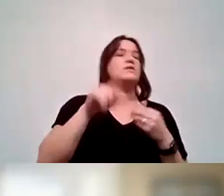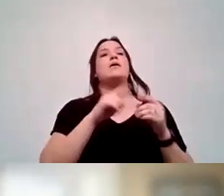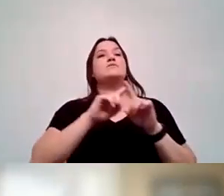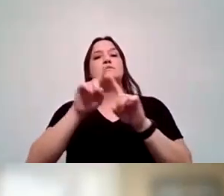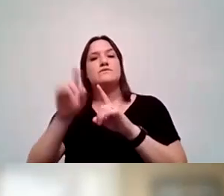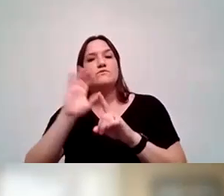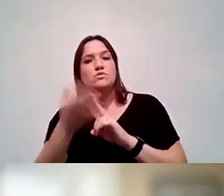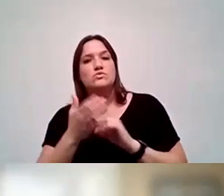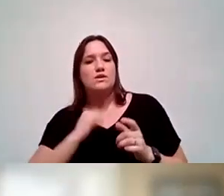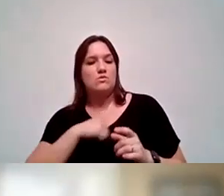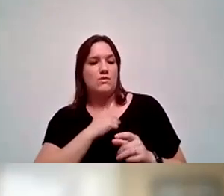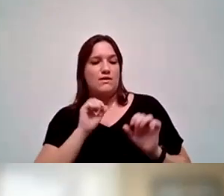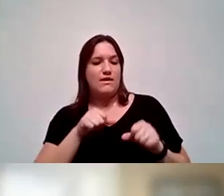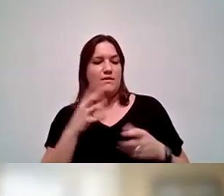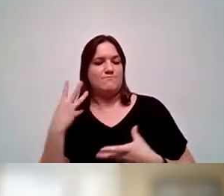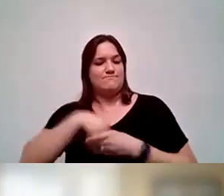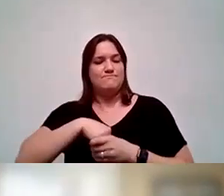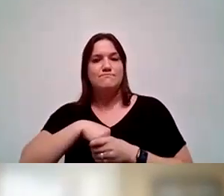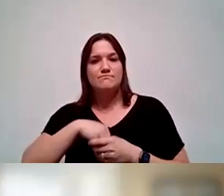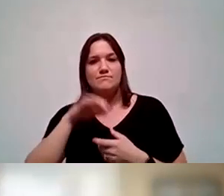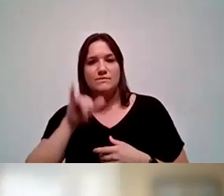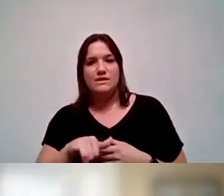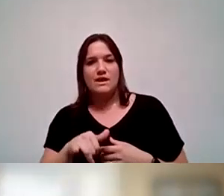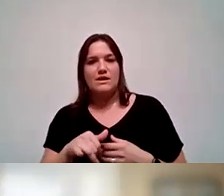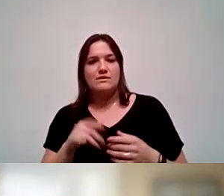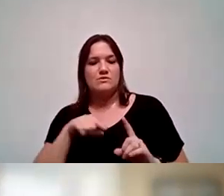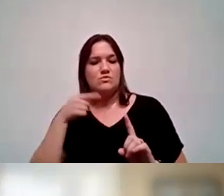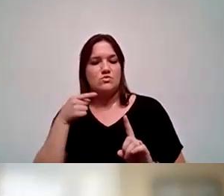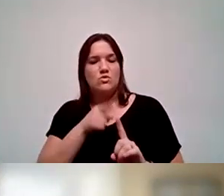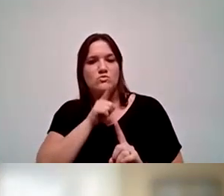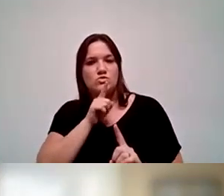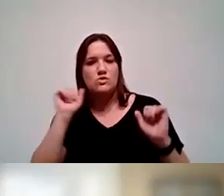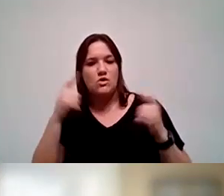and how can we be a part in that mission of making sure people feel welcome here?